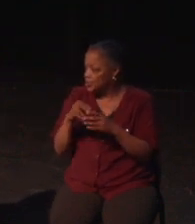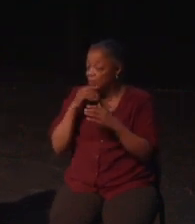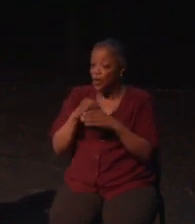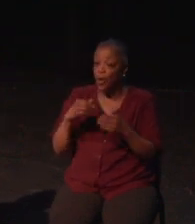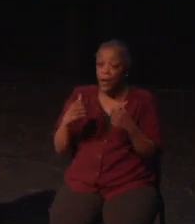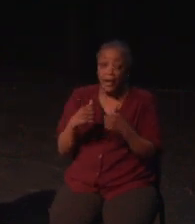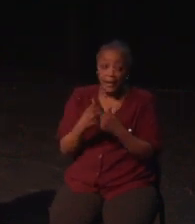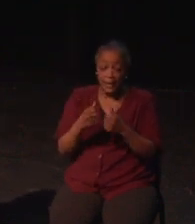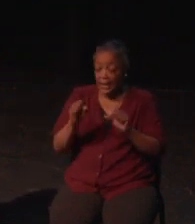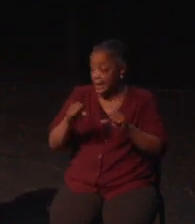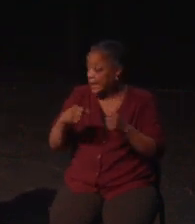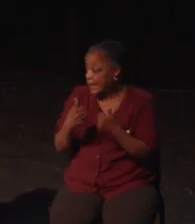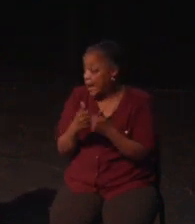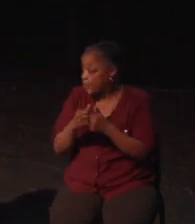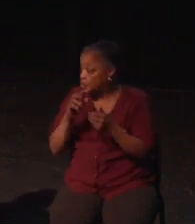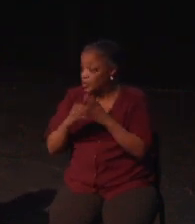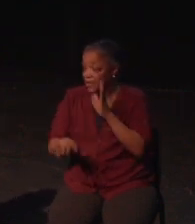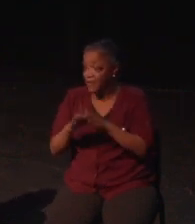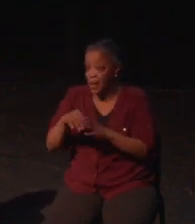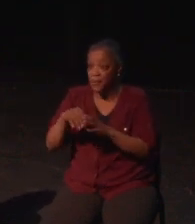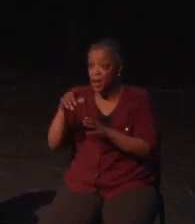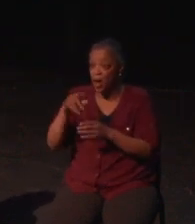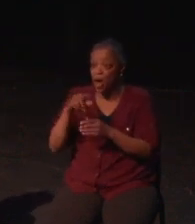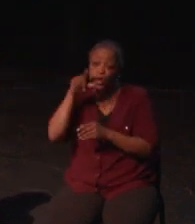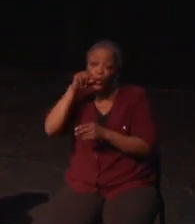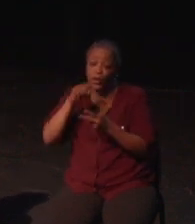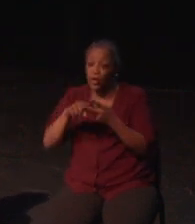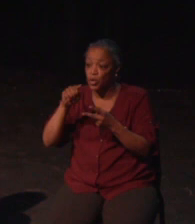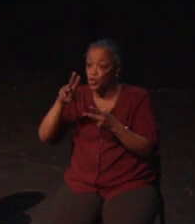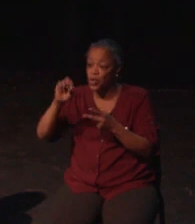excited by the news of the expansion with a female protagonist last year.